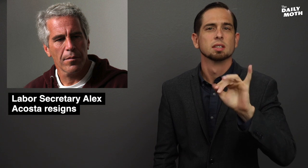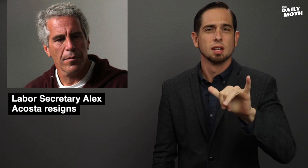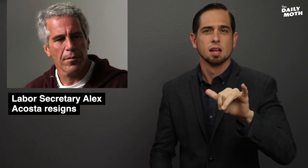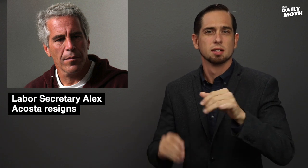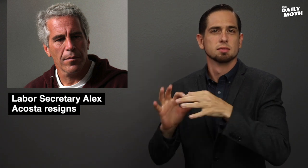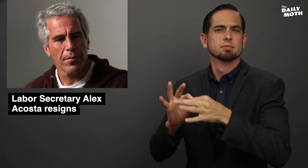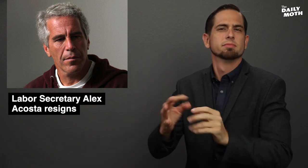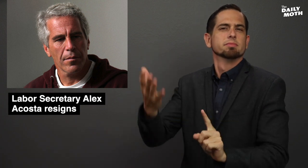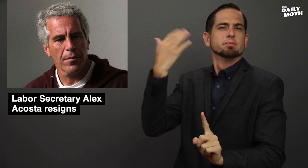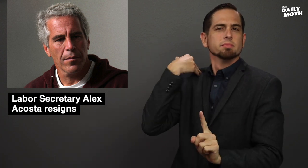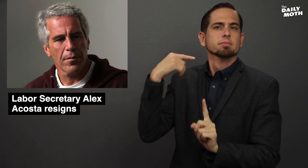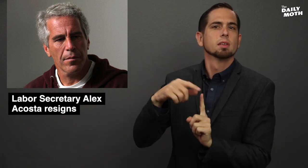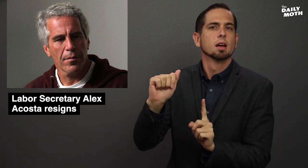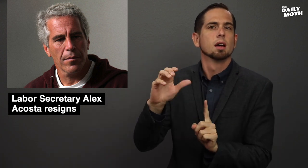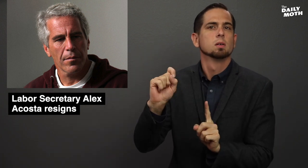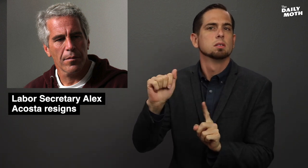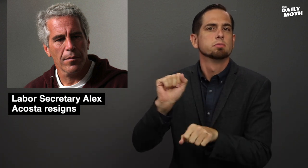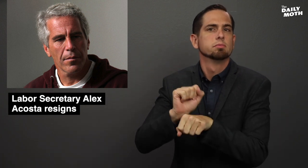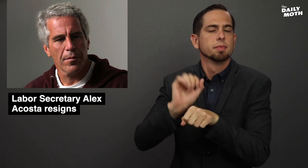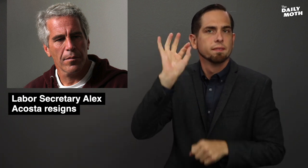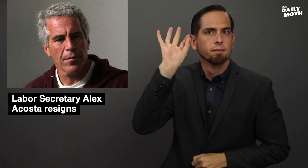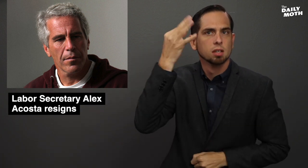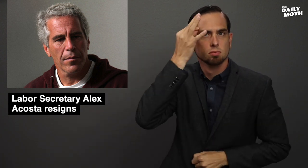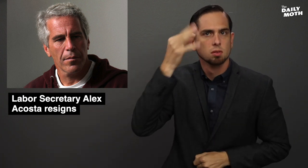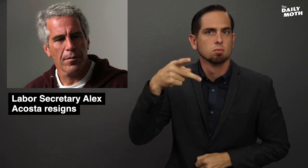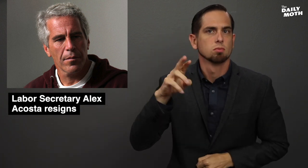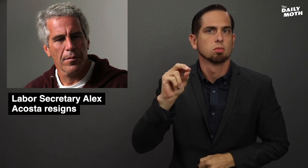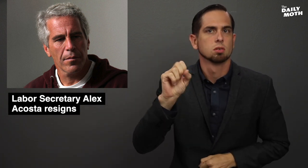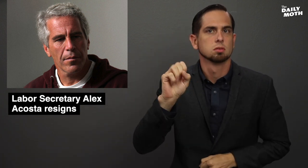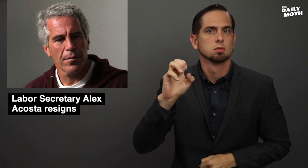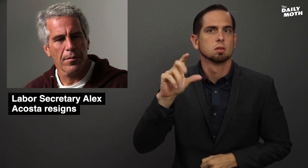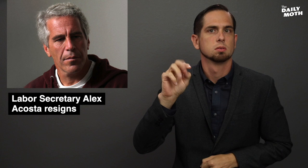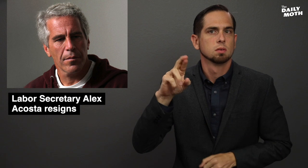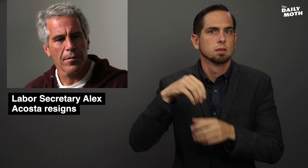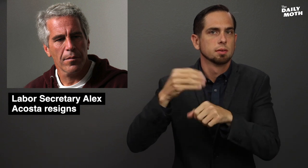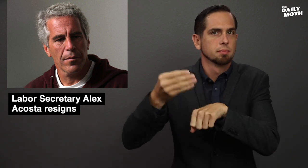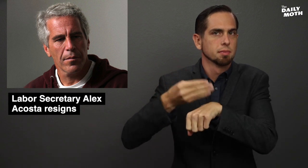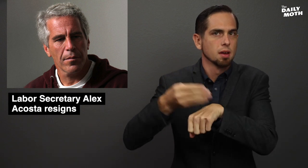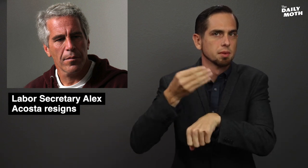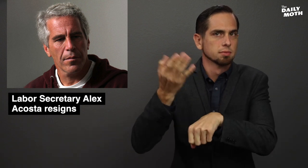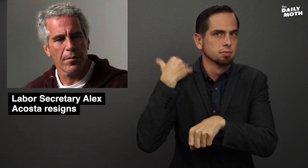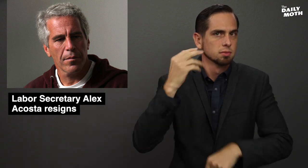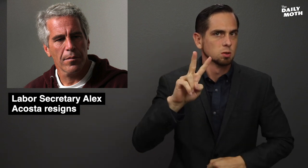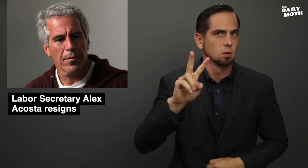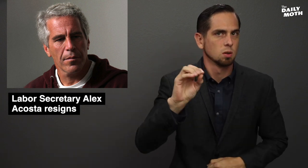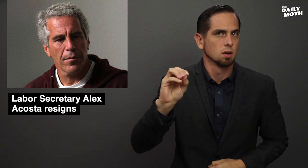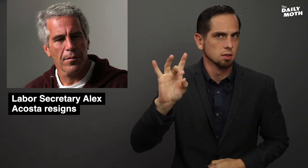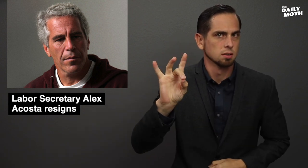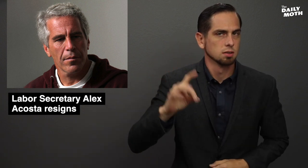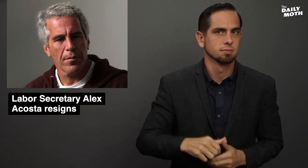when he was a federal prosecutor in Miami in 2008.